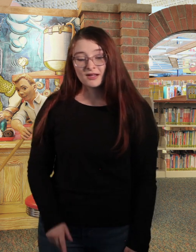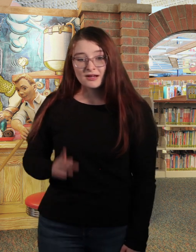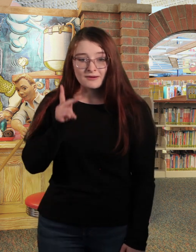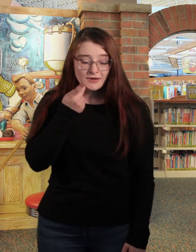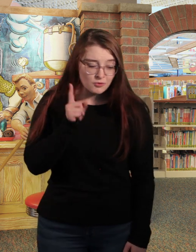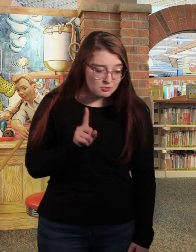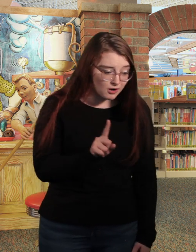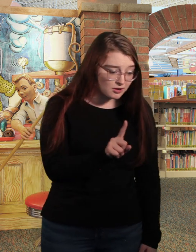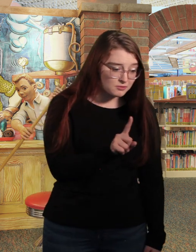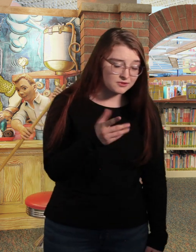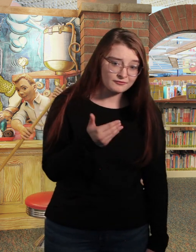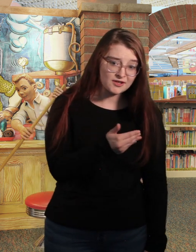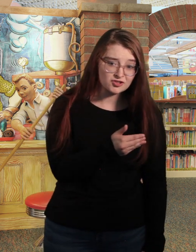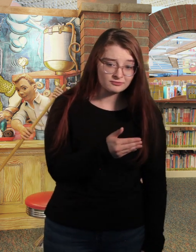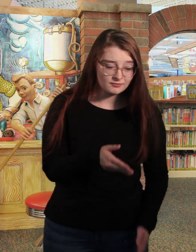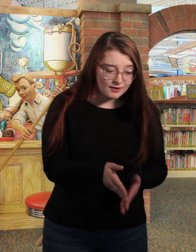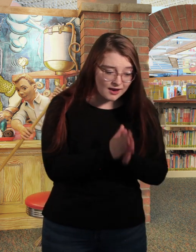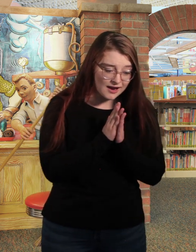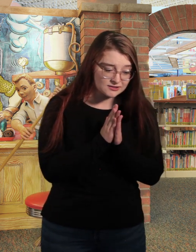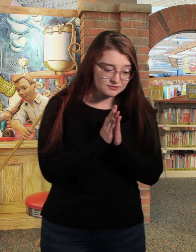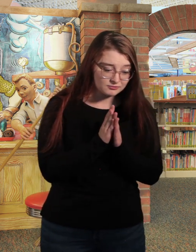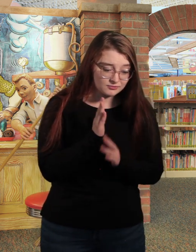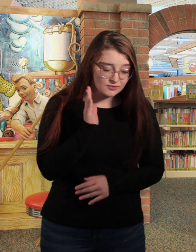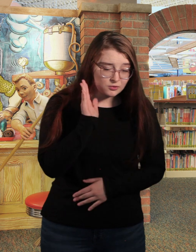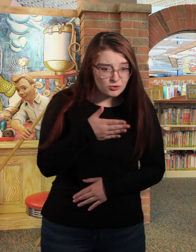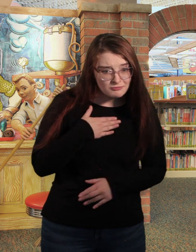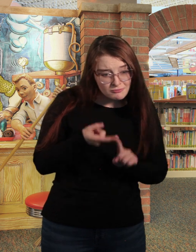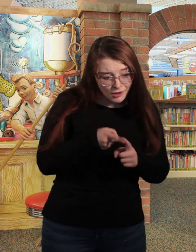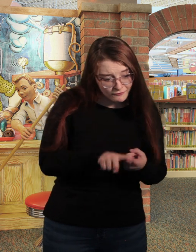So Penelope tried to make friends with him. "Will you be my friend?"